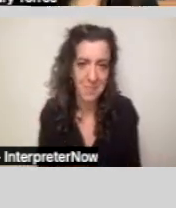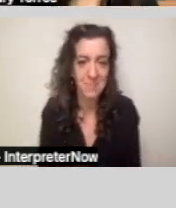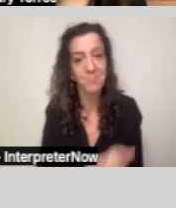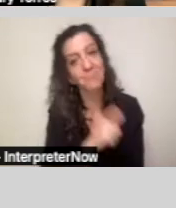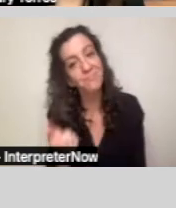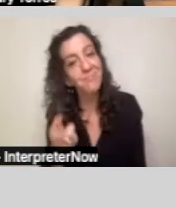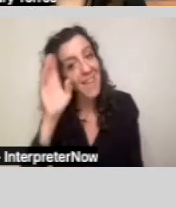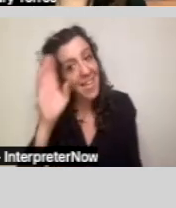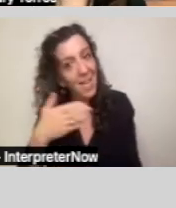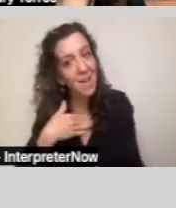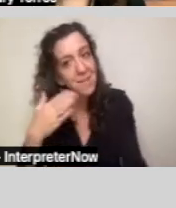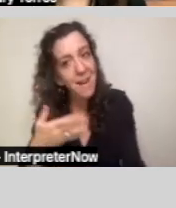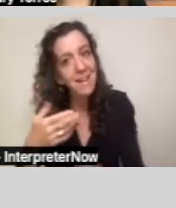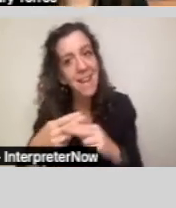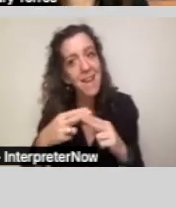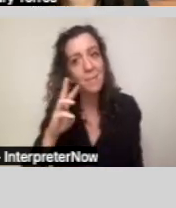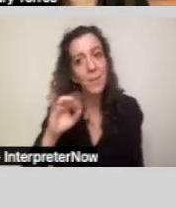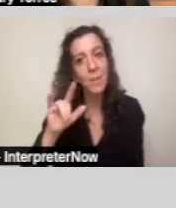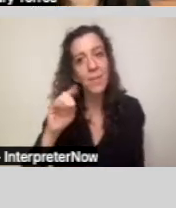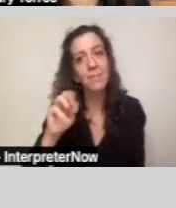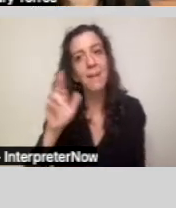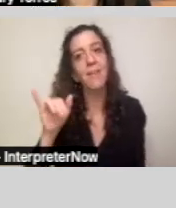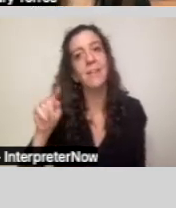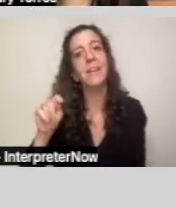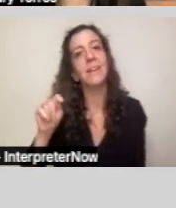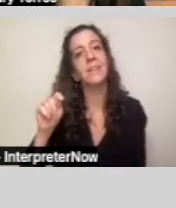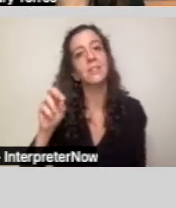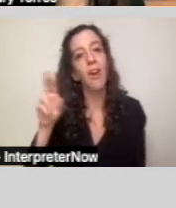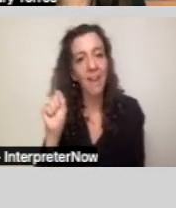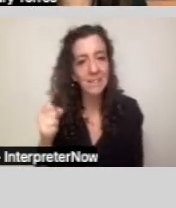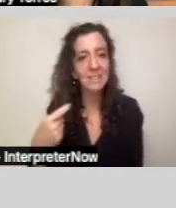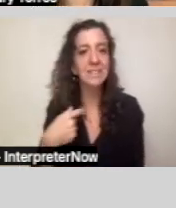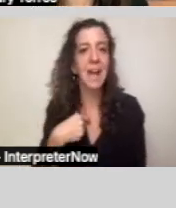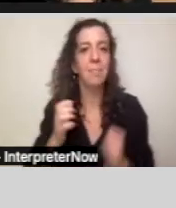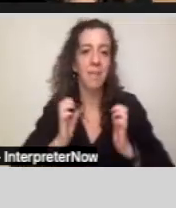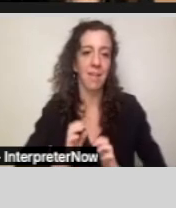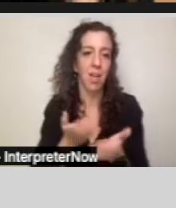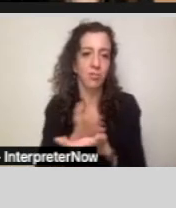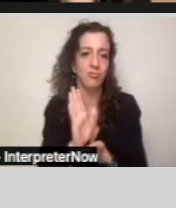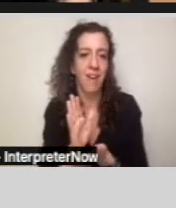My name is Wilmary, I am the clients' rights advocate for North Los Angeles County Regional